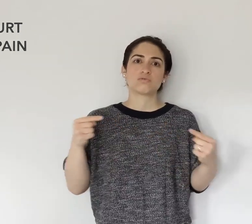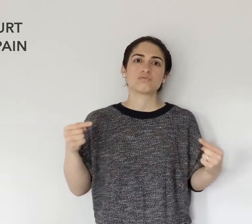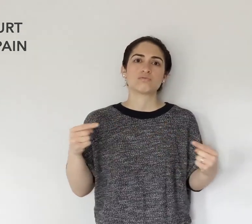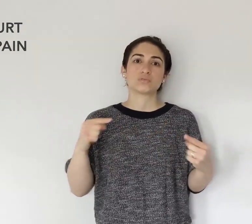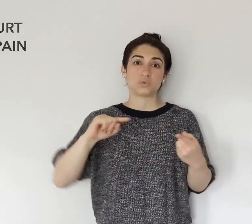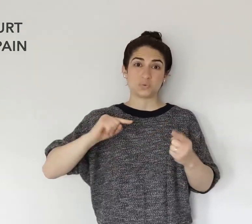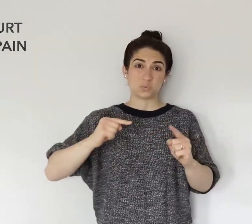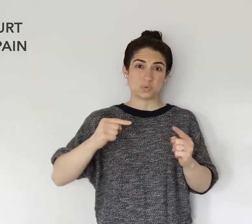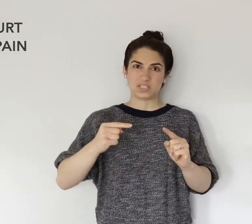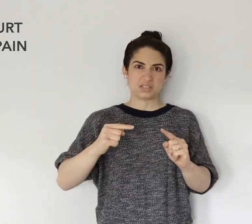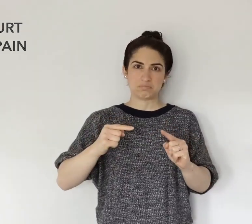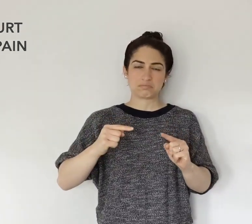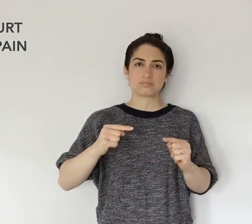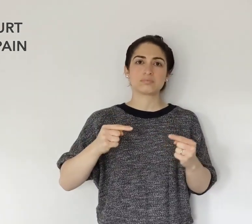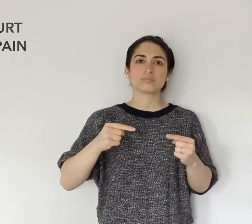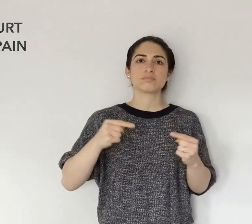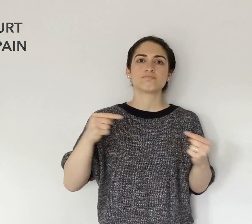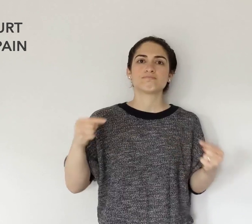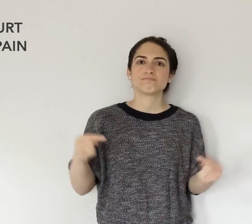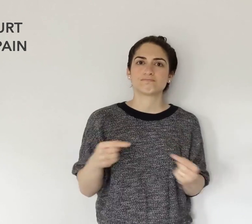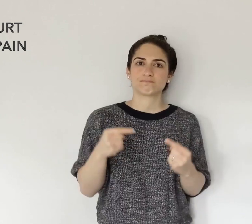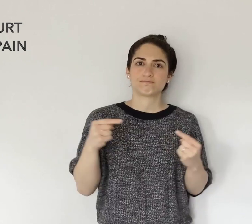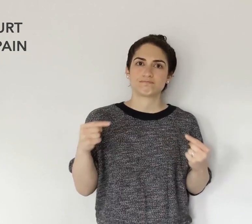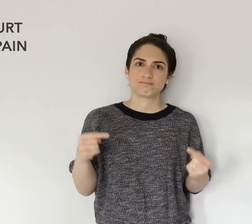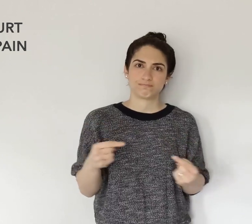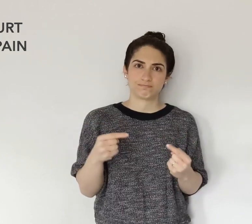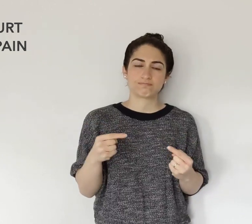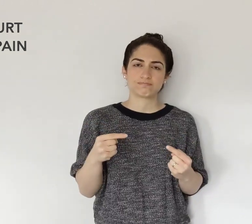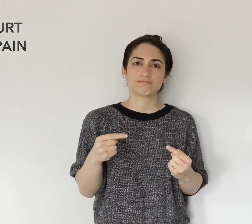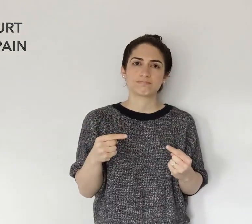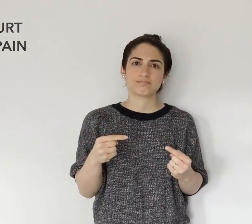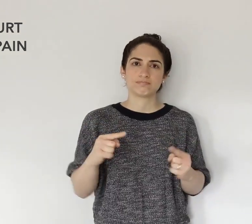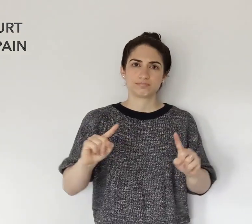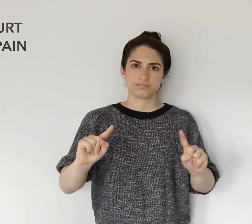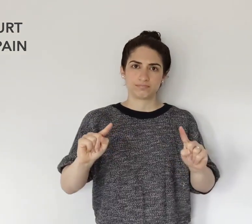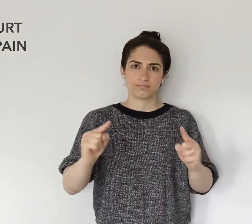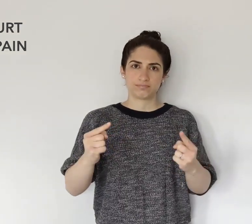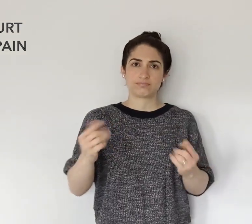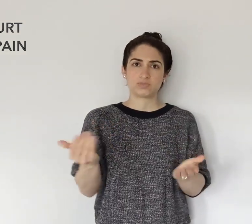where the fingers don't twist; they move out and in toward each other.